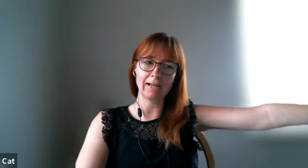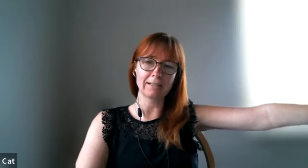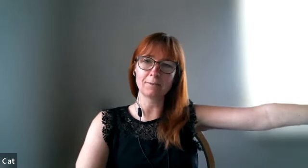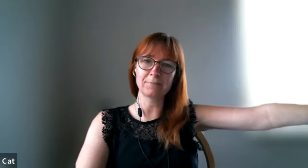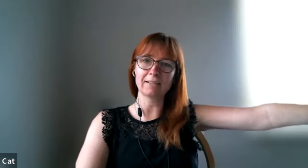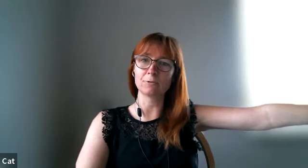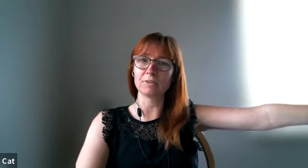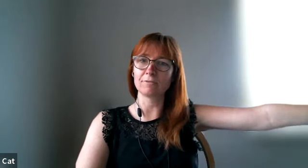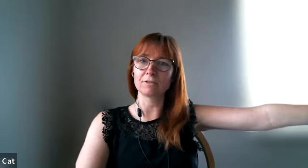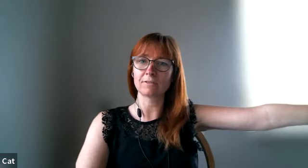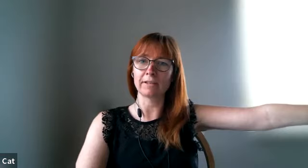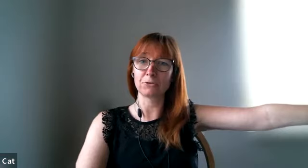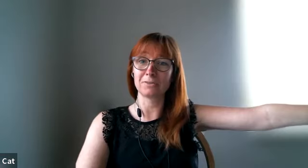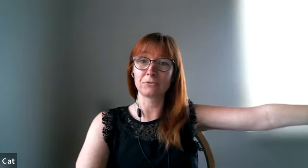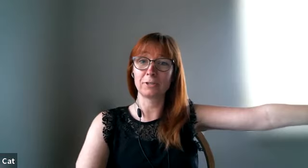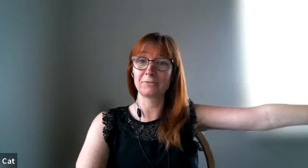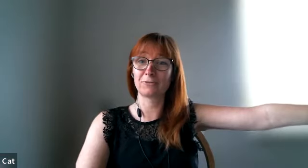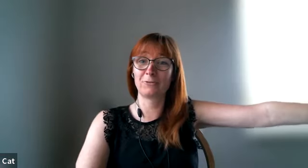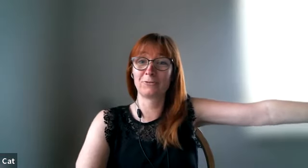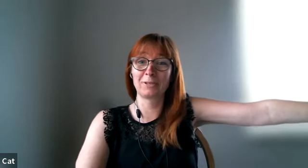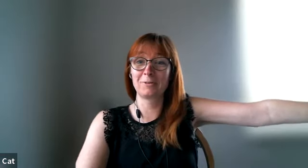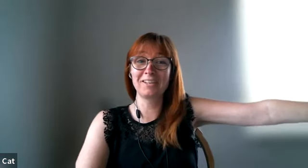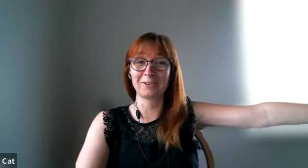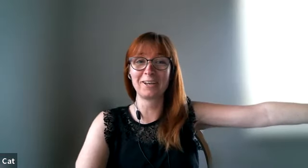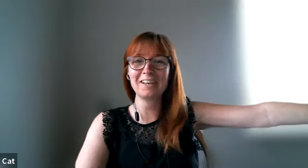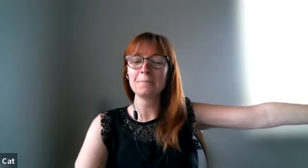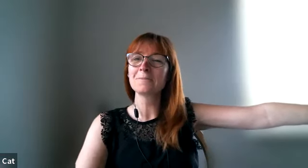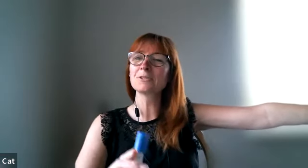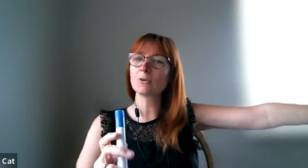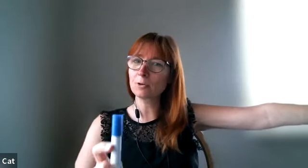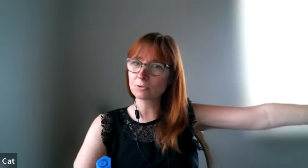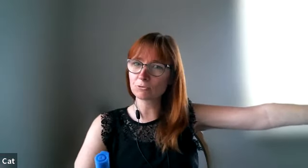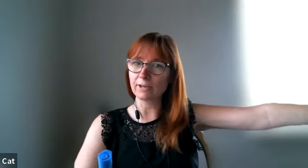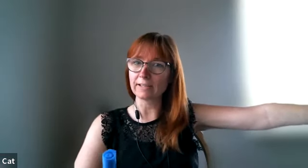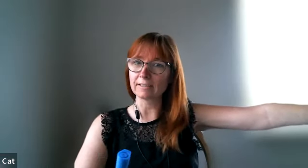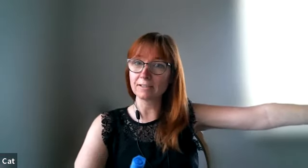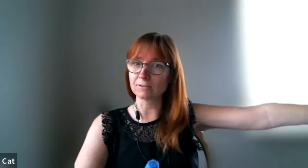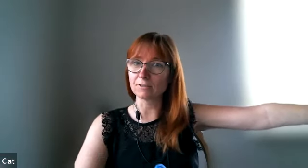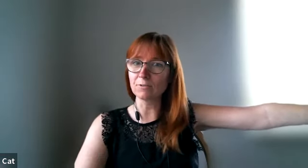i i don't believe it's accurate for him for him either so i'm going to try it and he doesn't know that